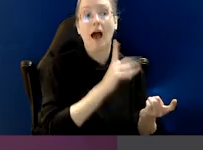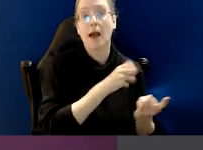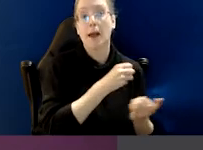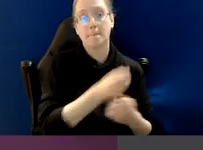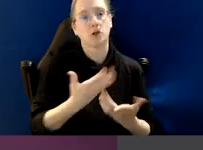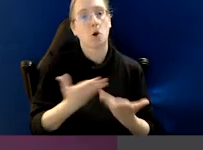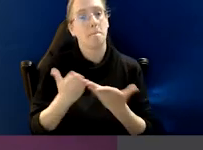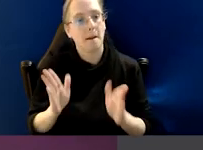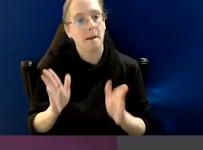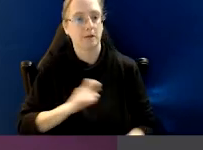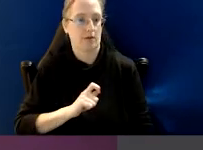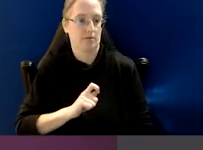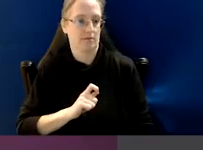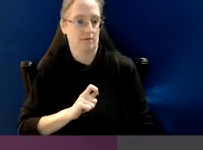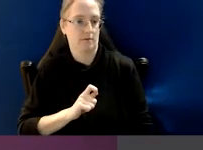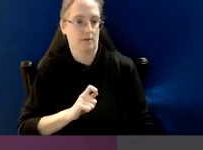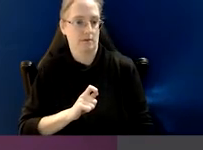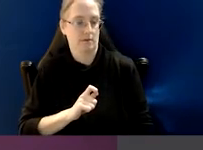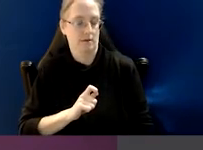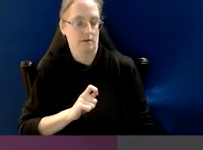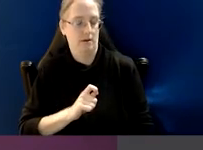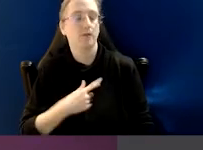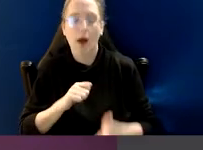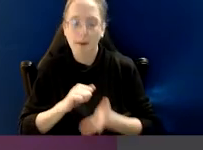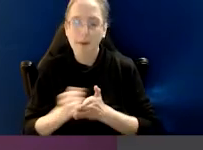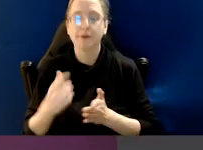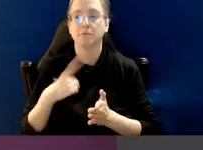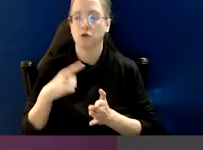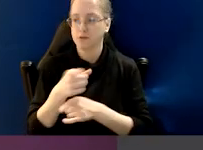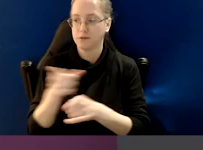And I do that because there is an important public interest message,